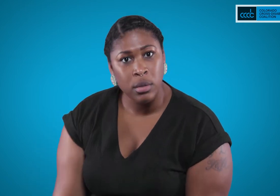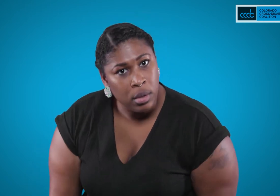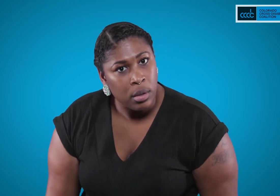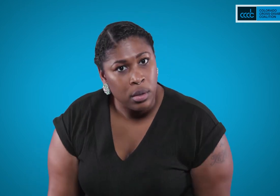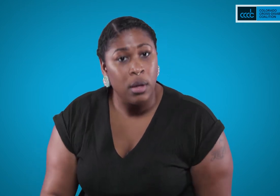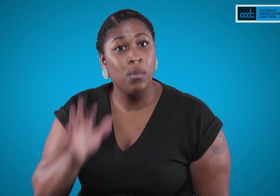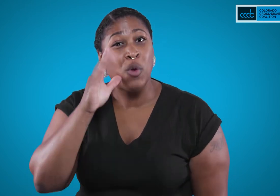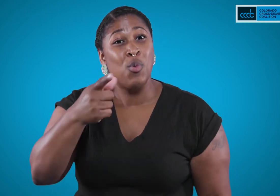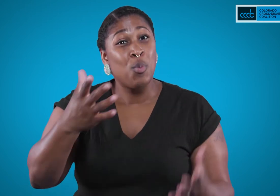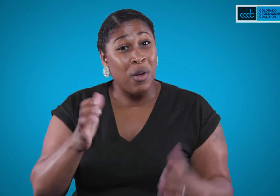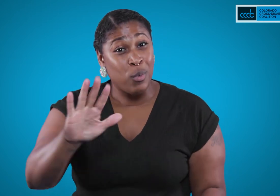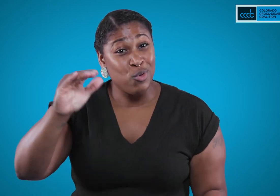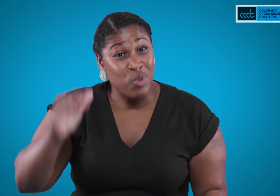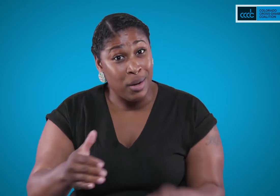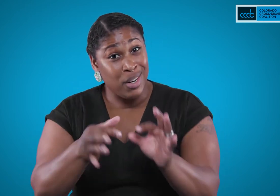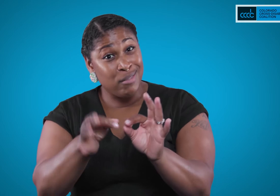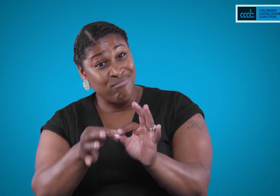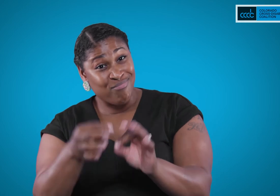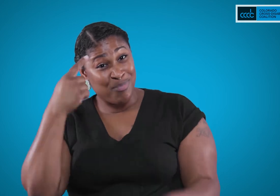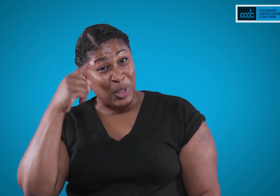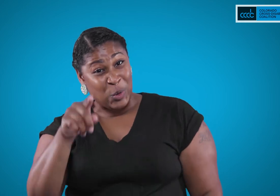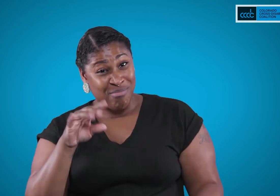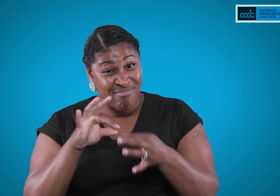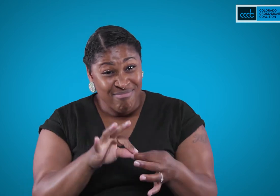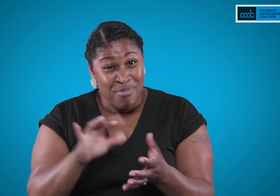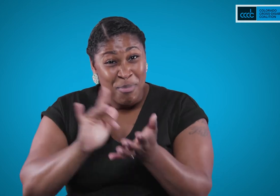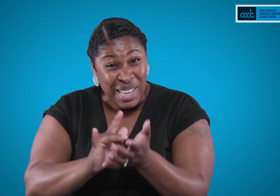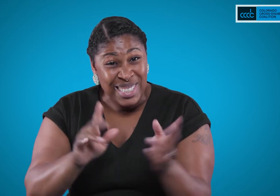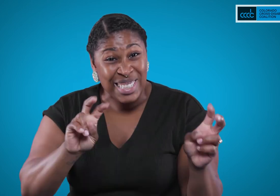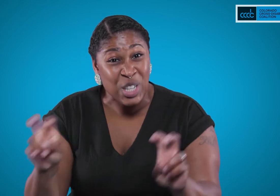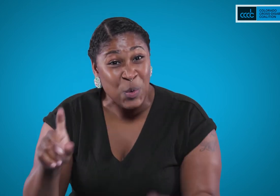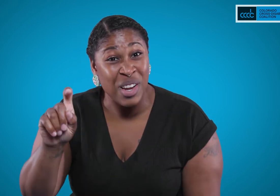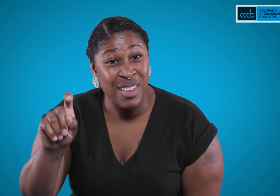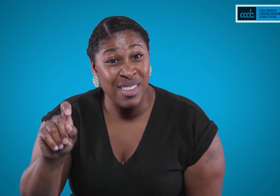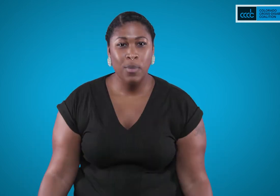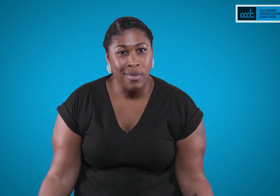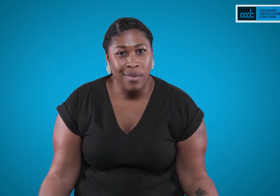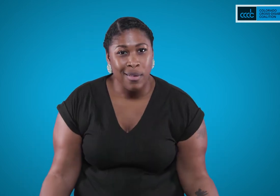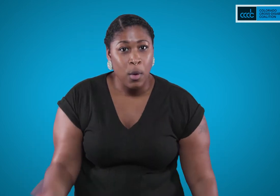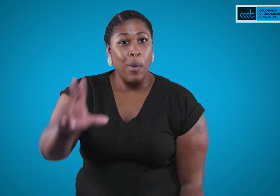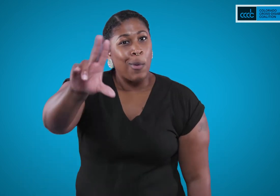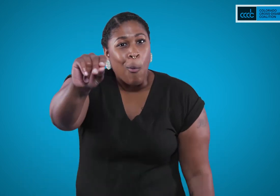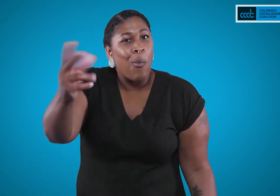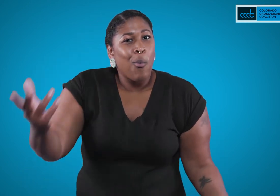Would you want your child to interpret for you while you are experiencing a medical issue? Likely you would say no.